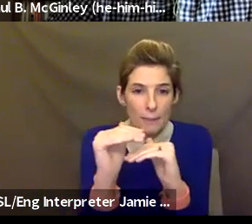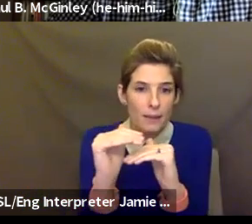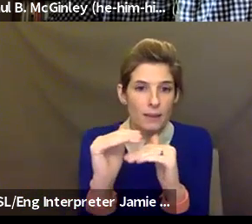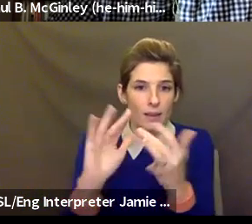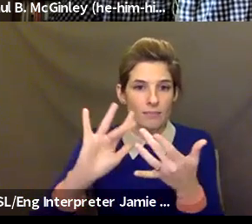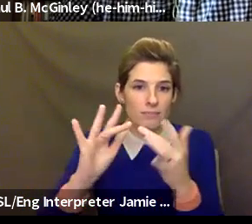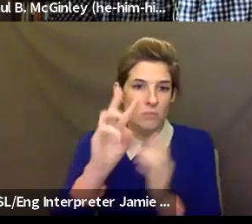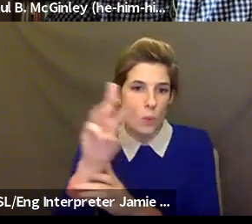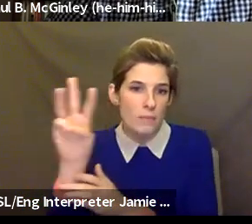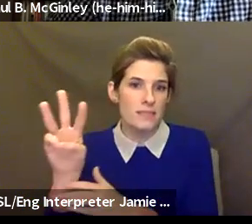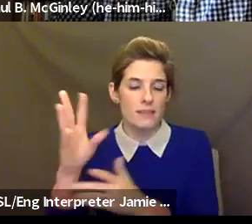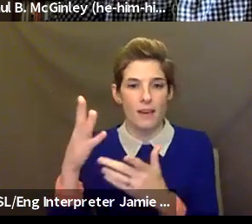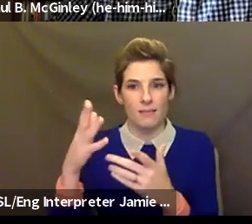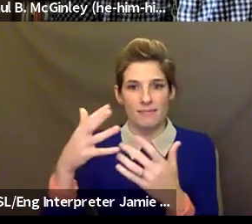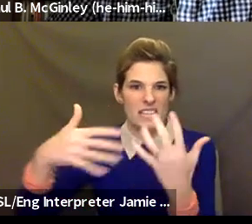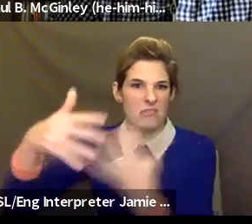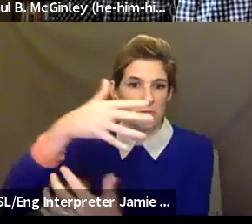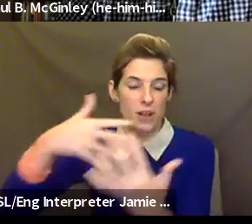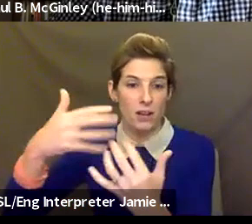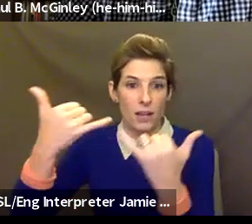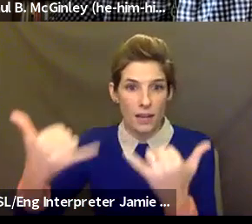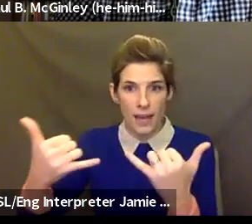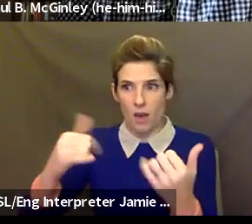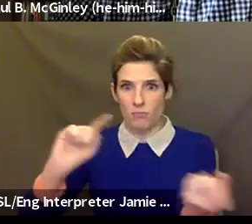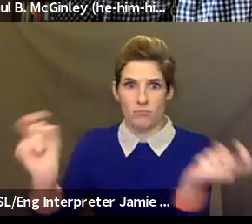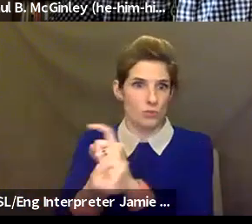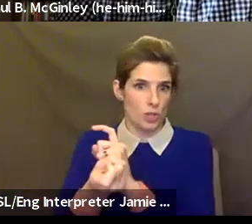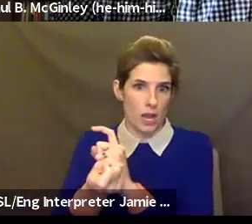about interacting with kids has shifted in a way that I do think